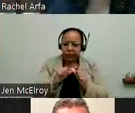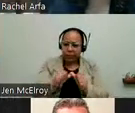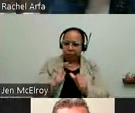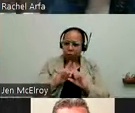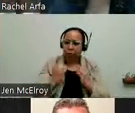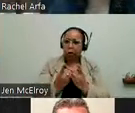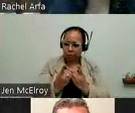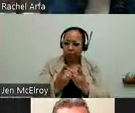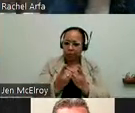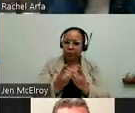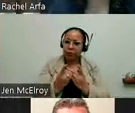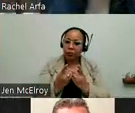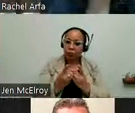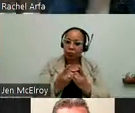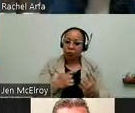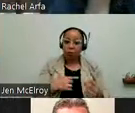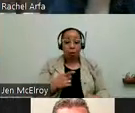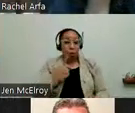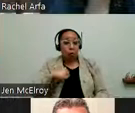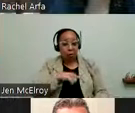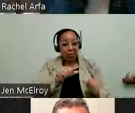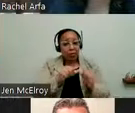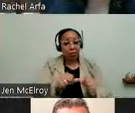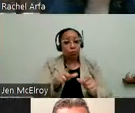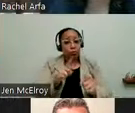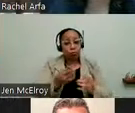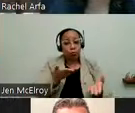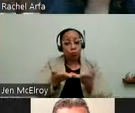they have been continuing to serve people with disabilities here. And we